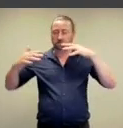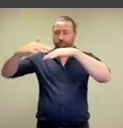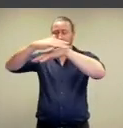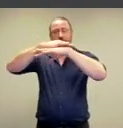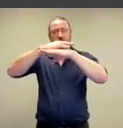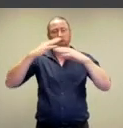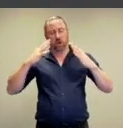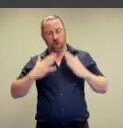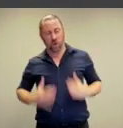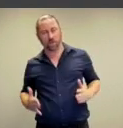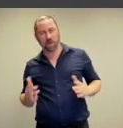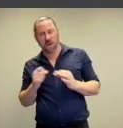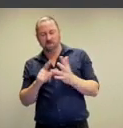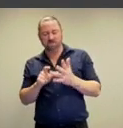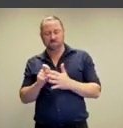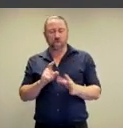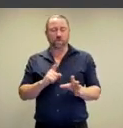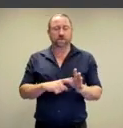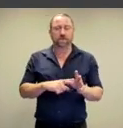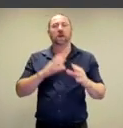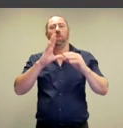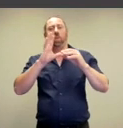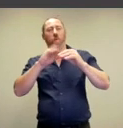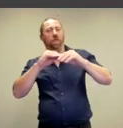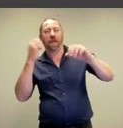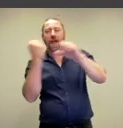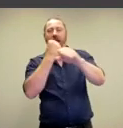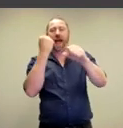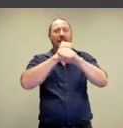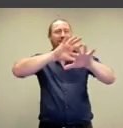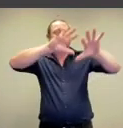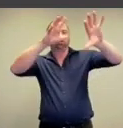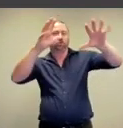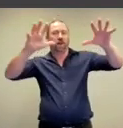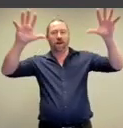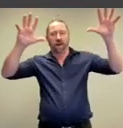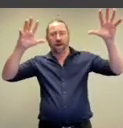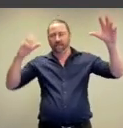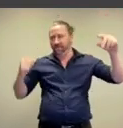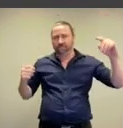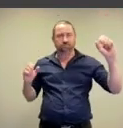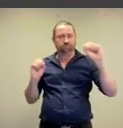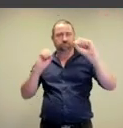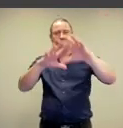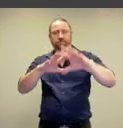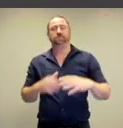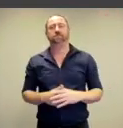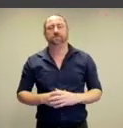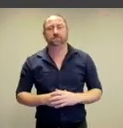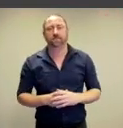mass of human bodies with stunning